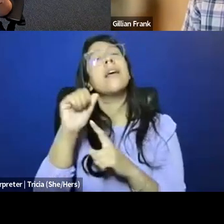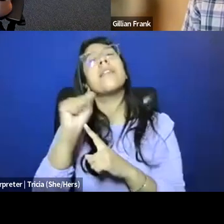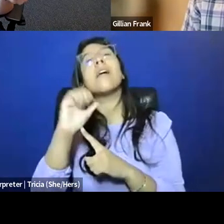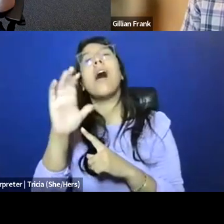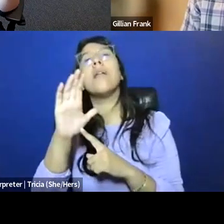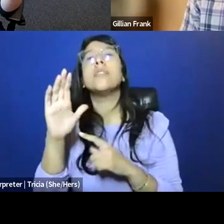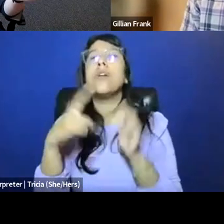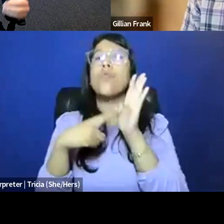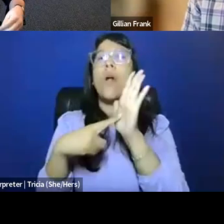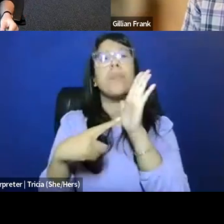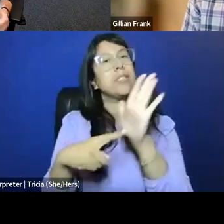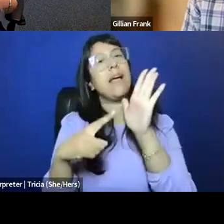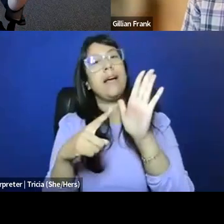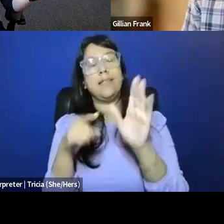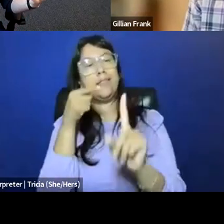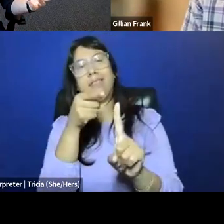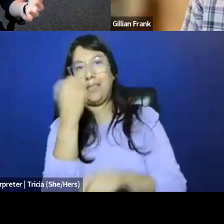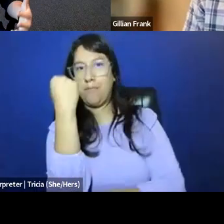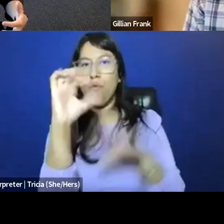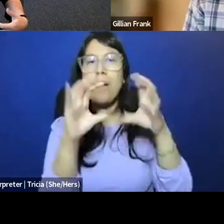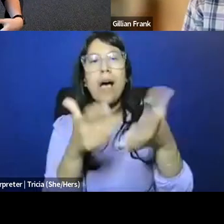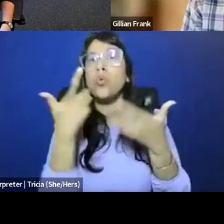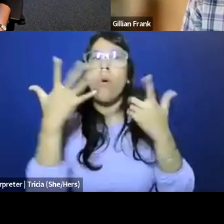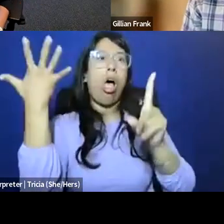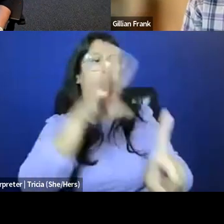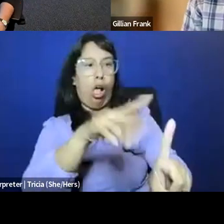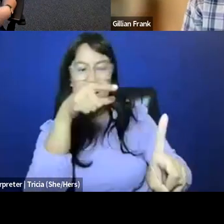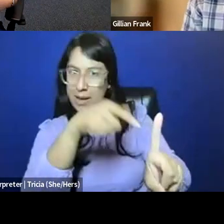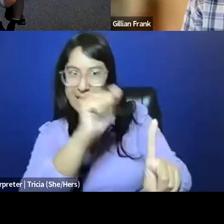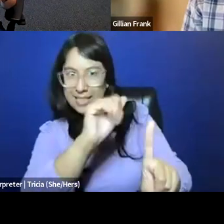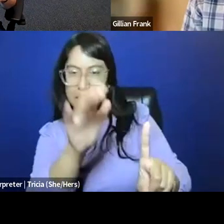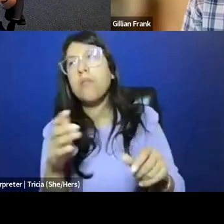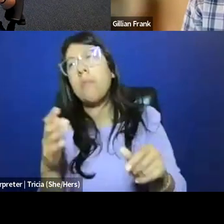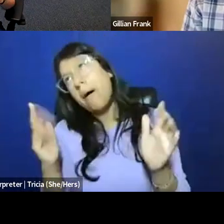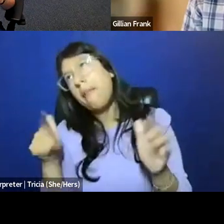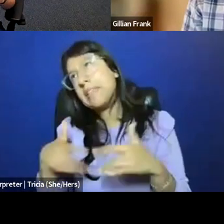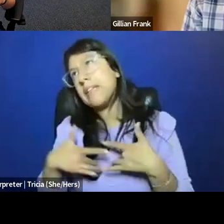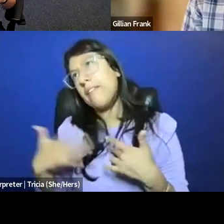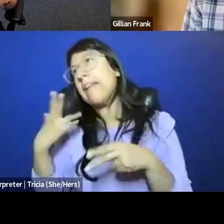I don't wanna make this literally only solely about him, although we didn't aim the event after him,